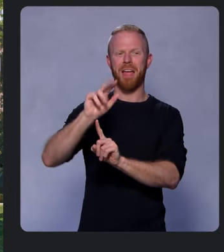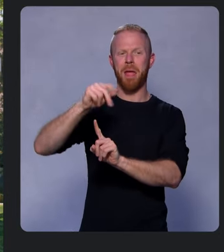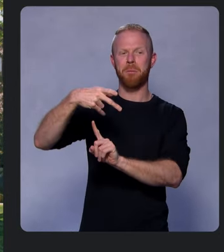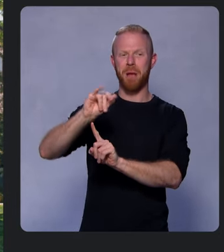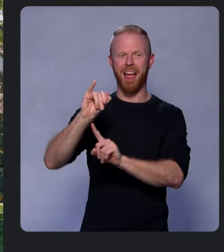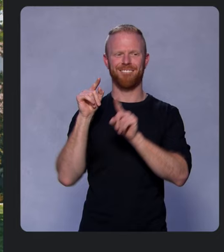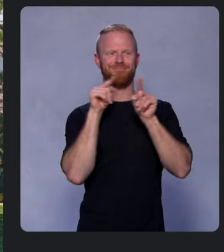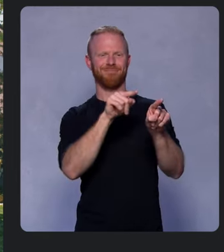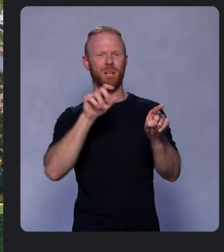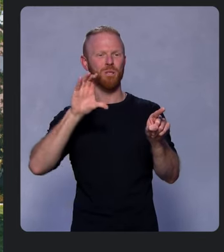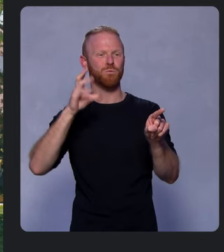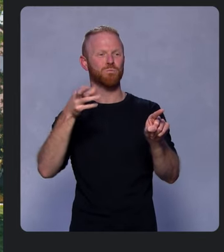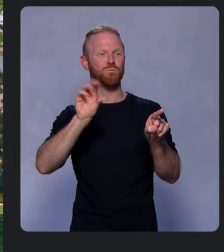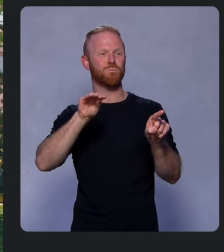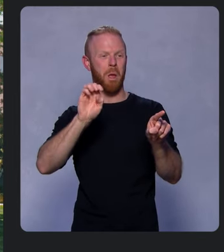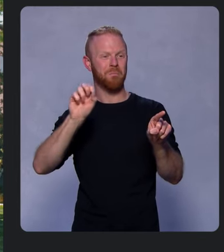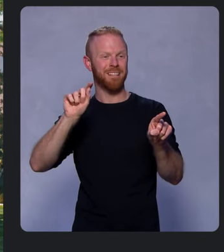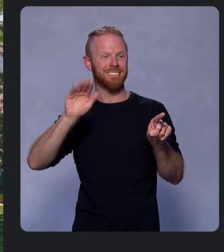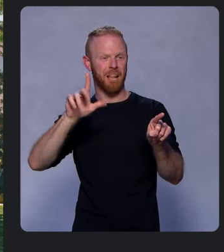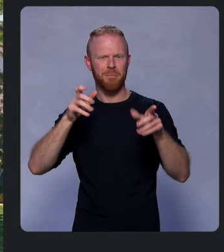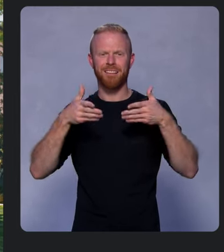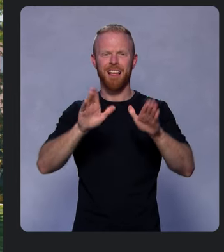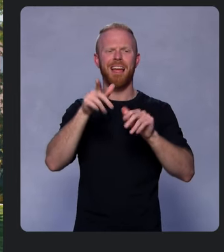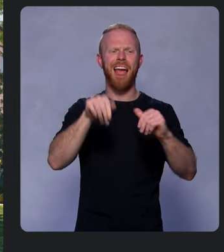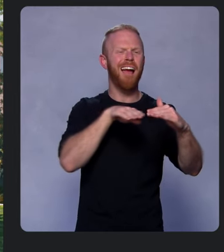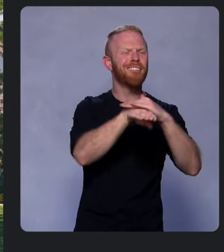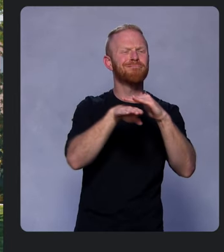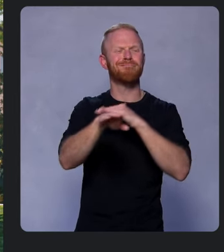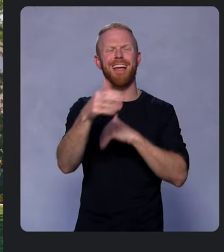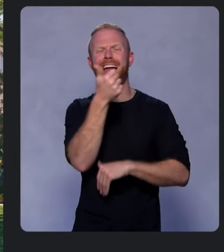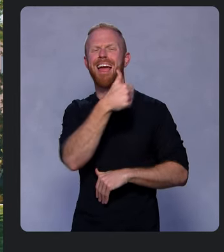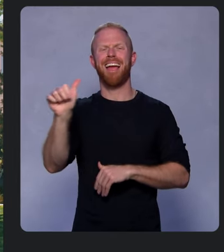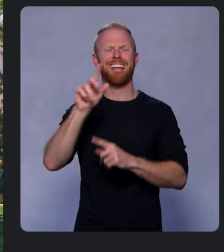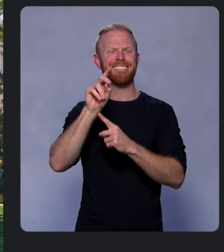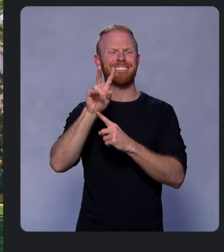allowing you to access nearly any device peripheral from your browser.